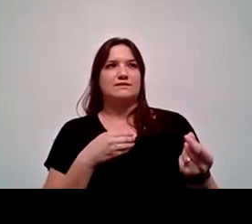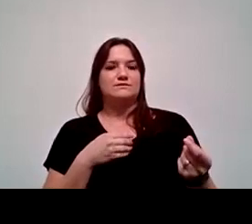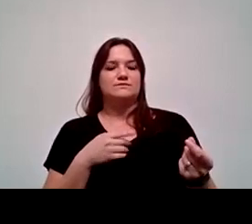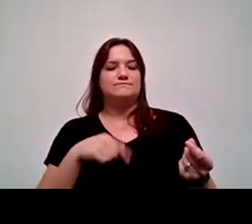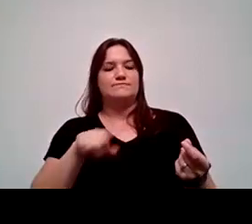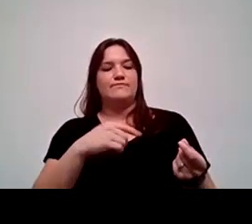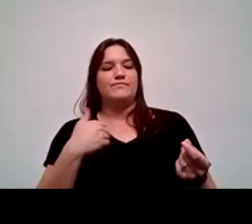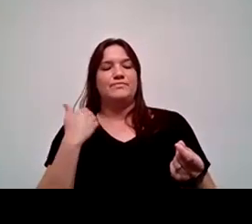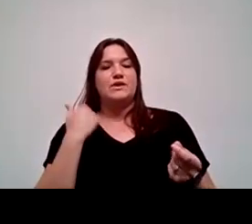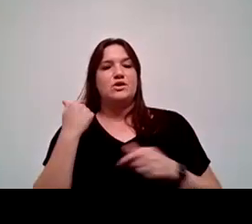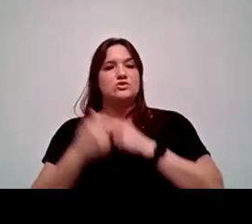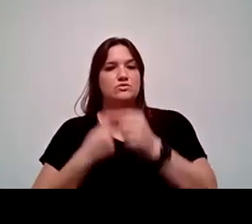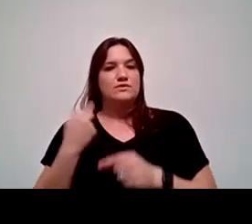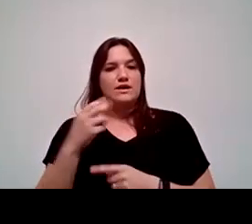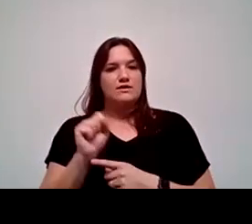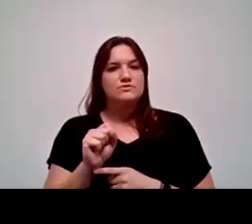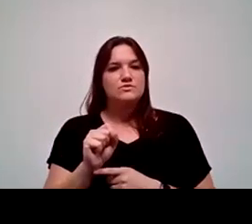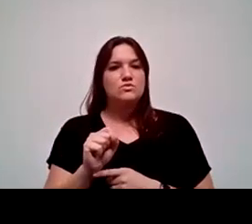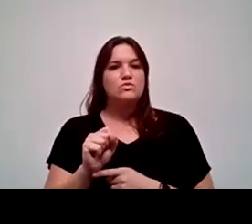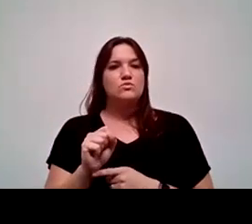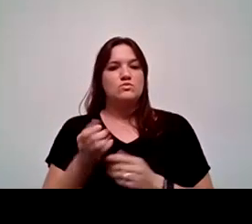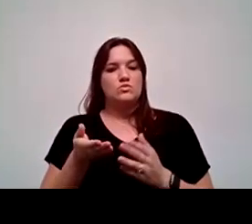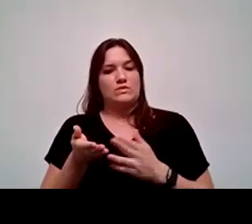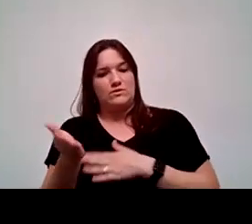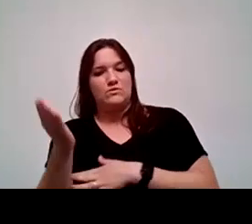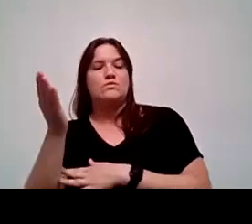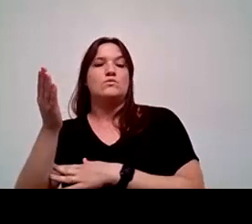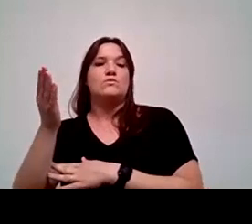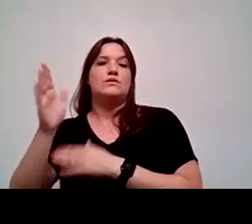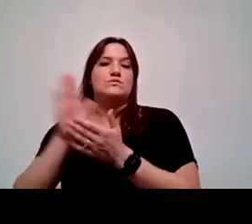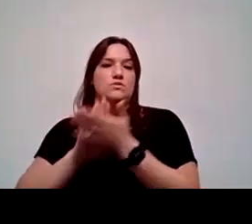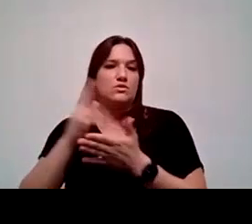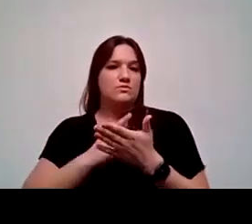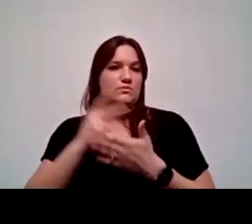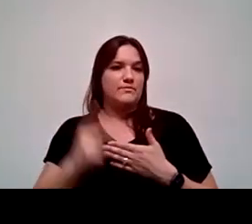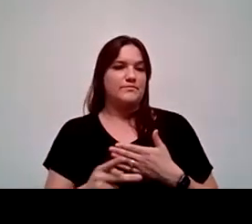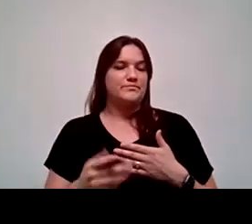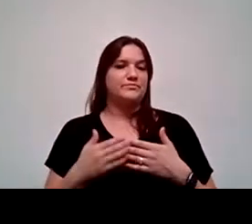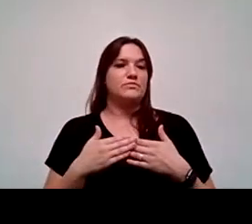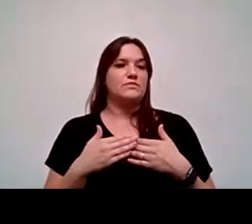generation, the high schoolers as well into our college programs. Beyond that,